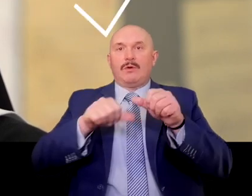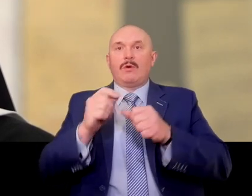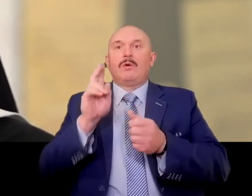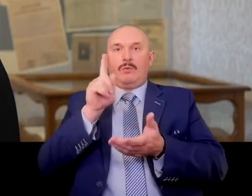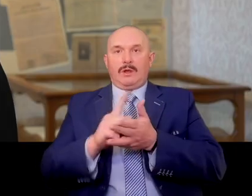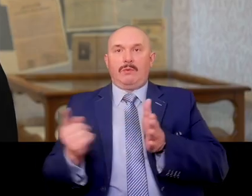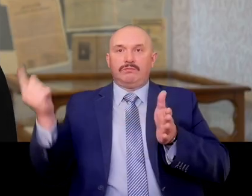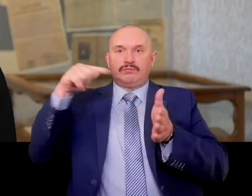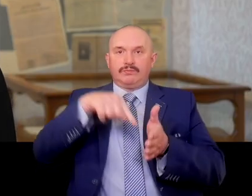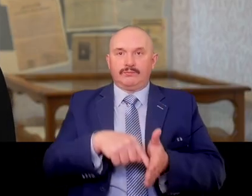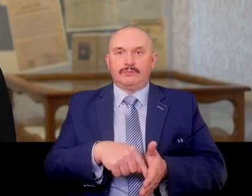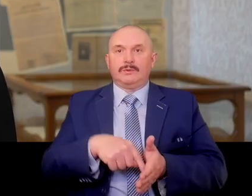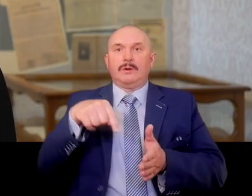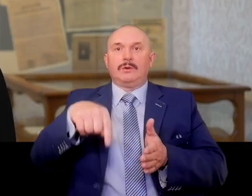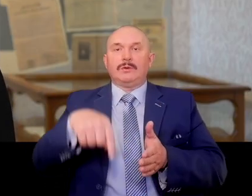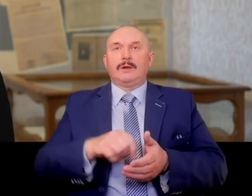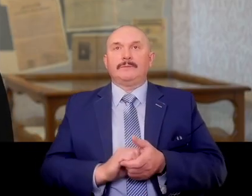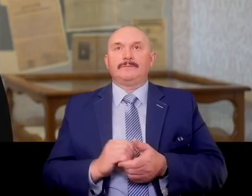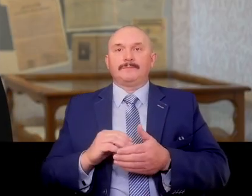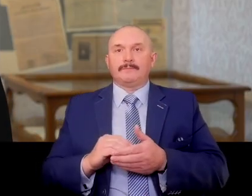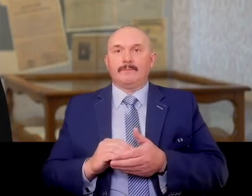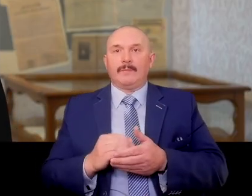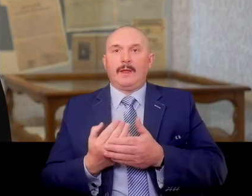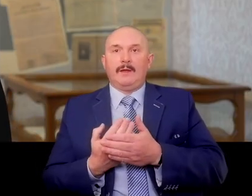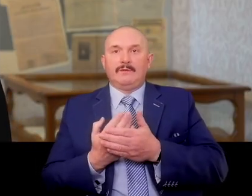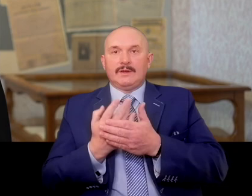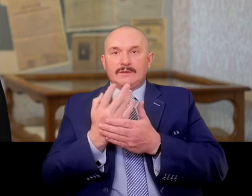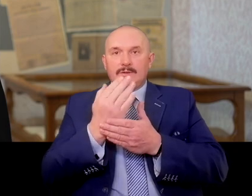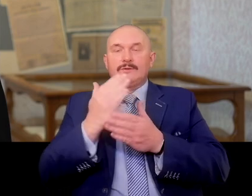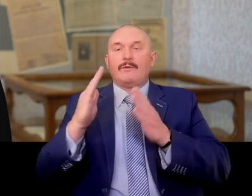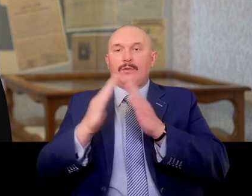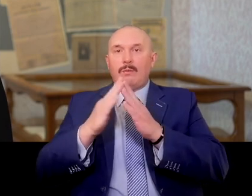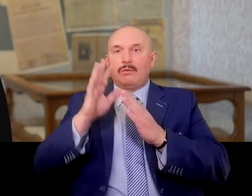Sister Alicja, growing up in a home loving homeland,